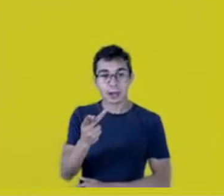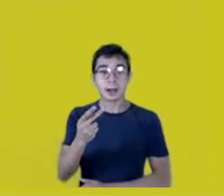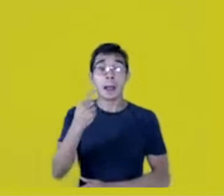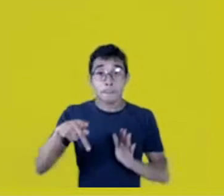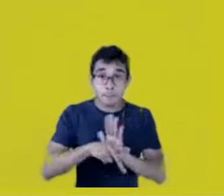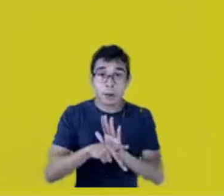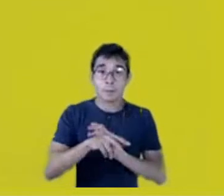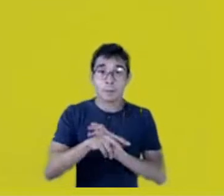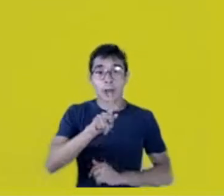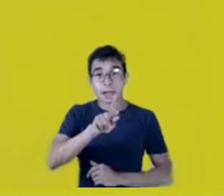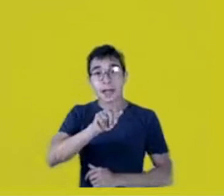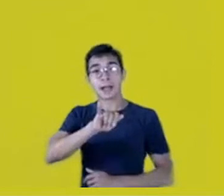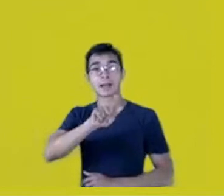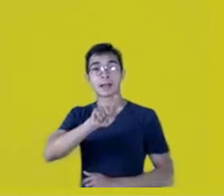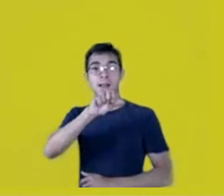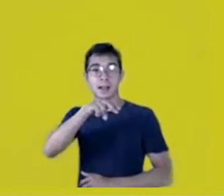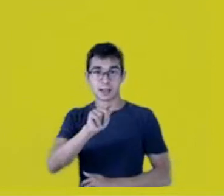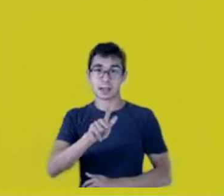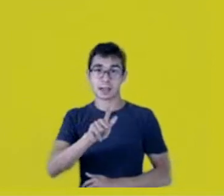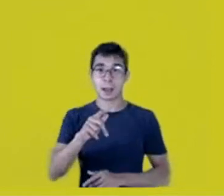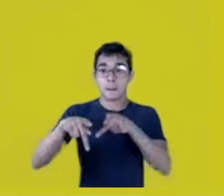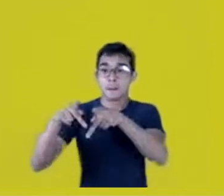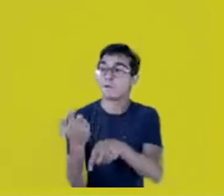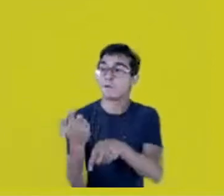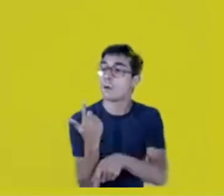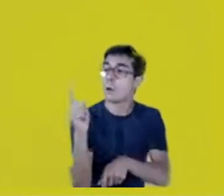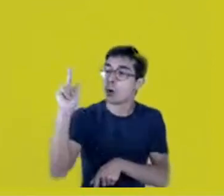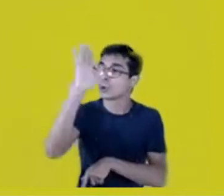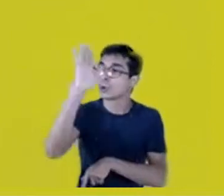they don’t below to another people, they are neither national nor global,